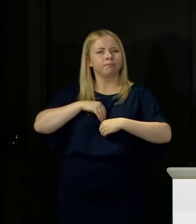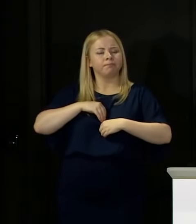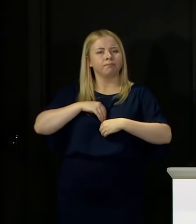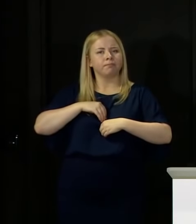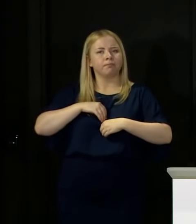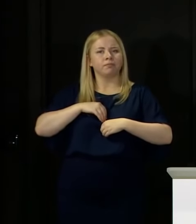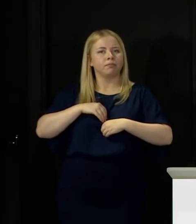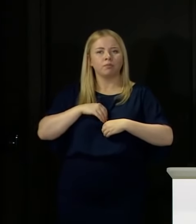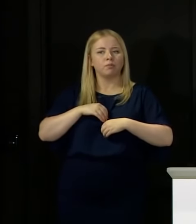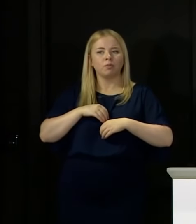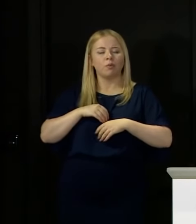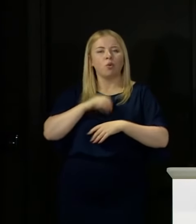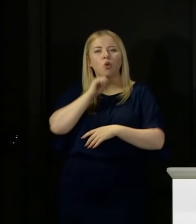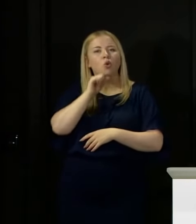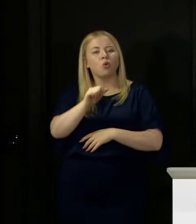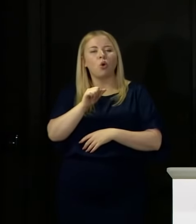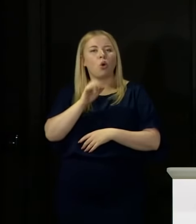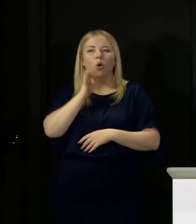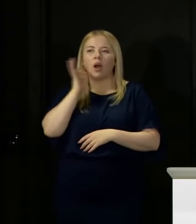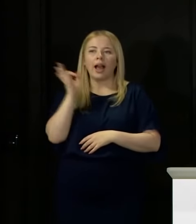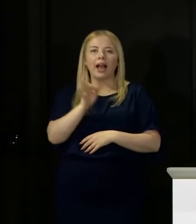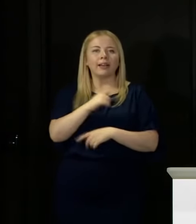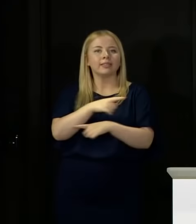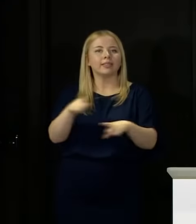none of what we are asking people to do right now is done lightly.